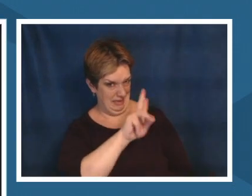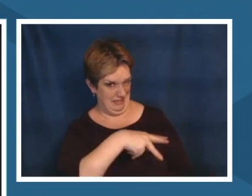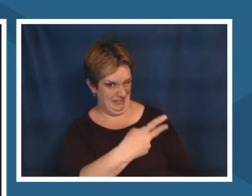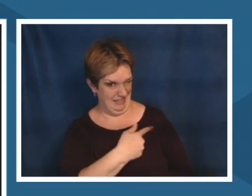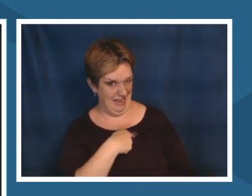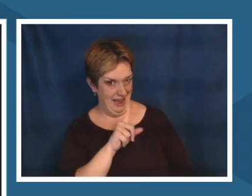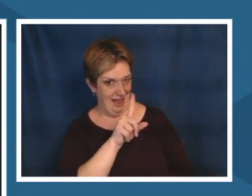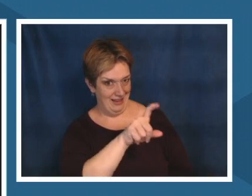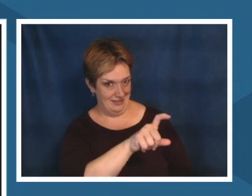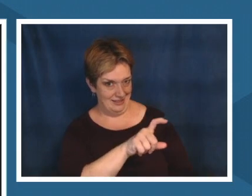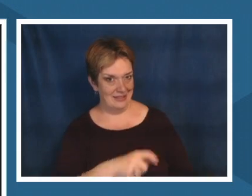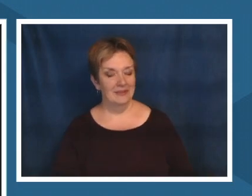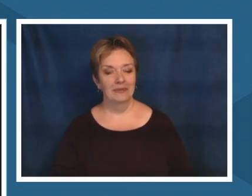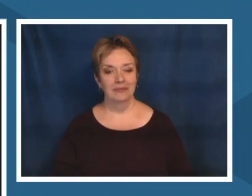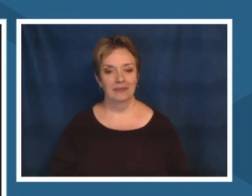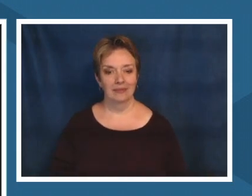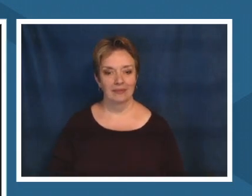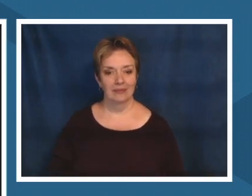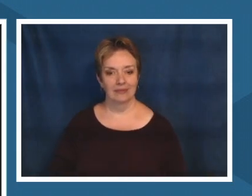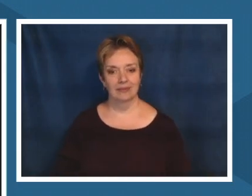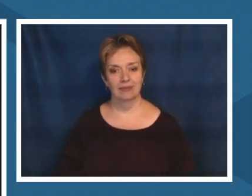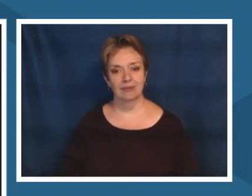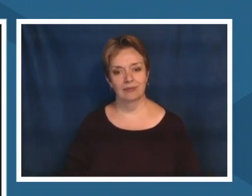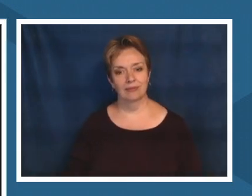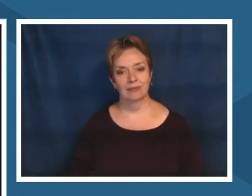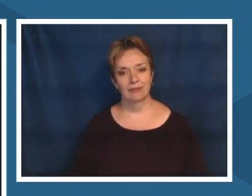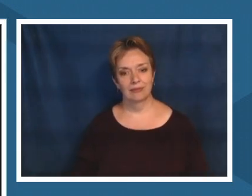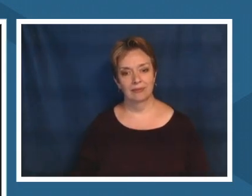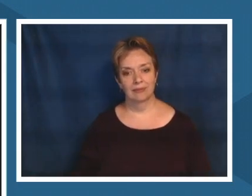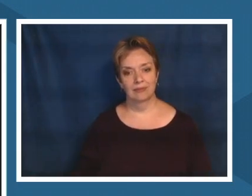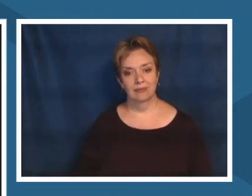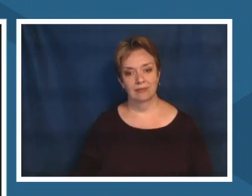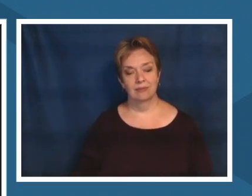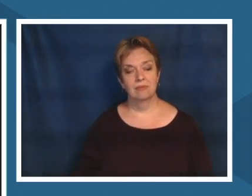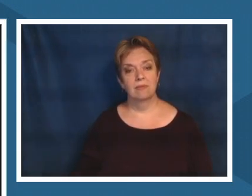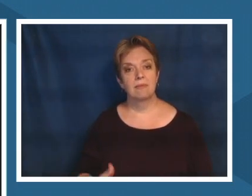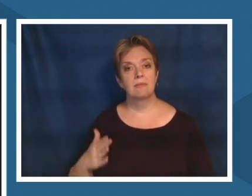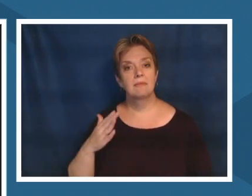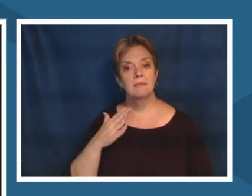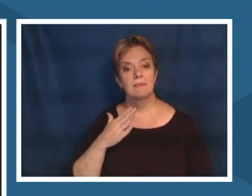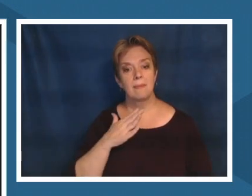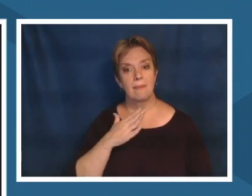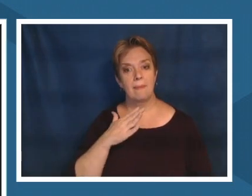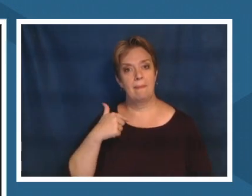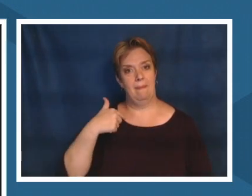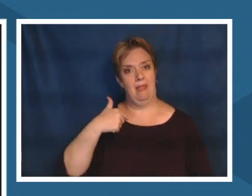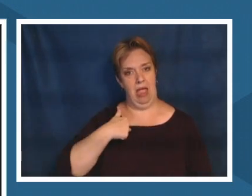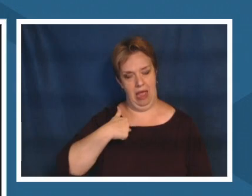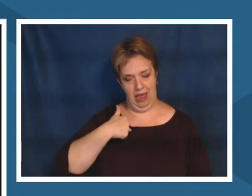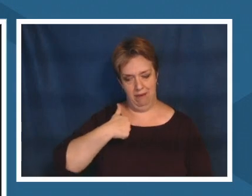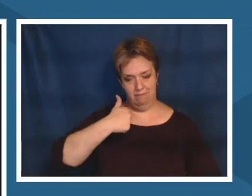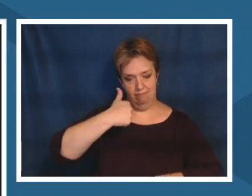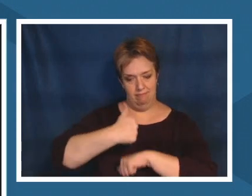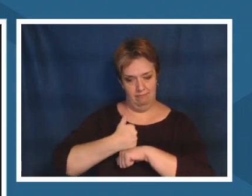i'm my my positionality is all is hawaii and